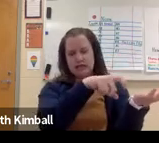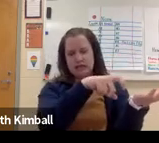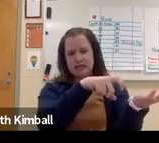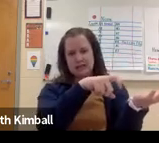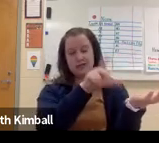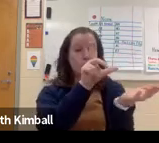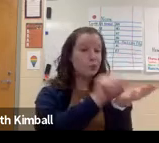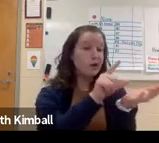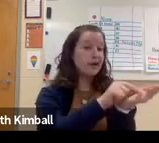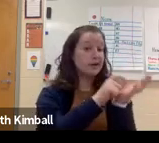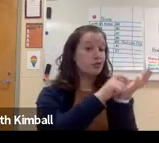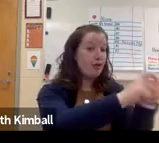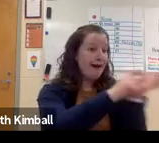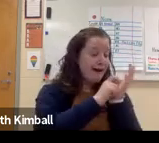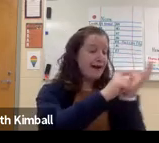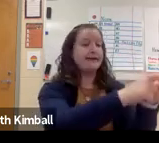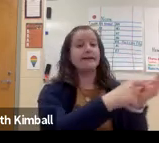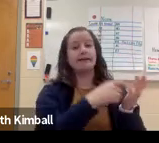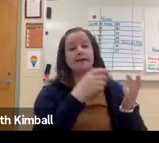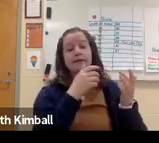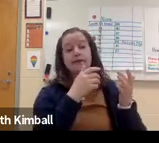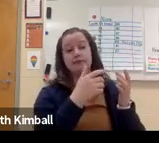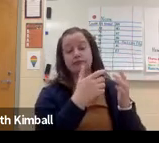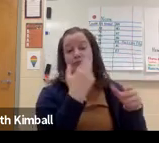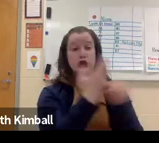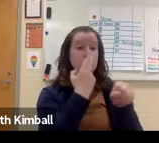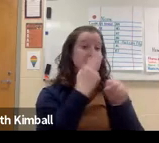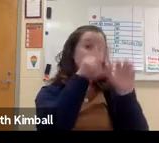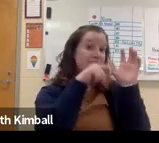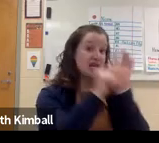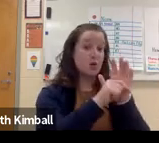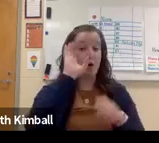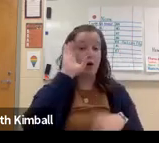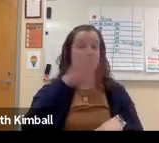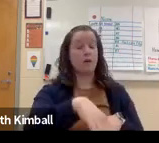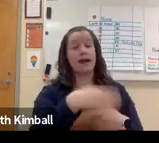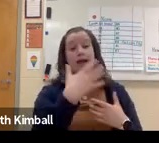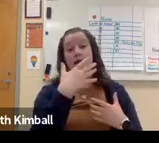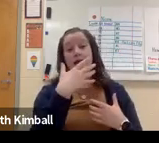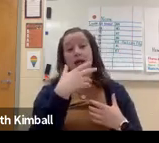Whatever that student needs. It may be notes printed, it may be note-taking,